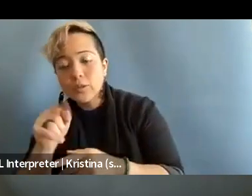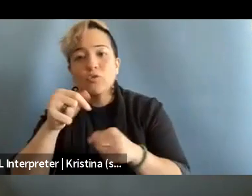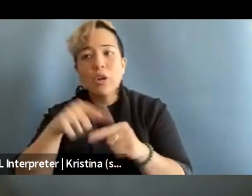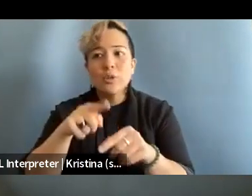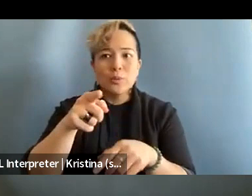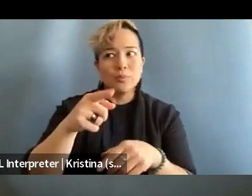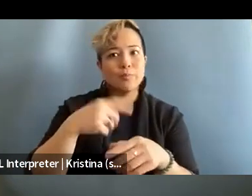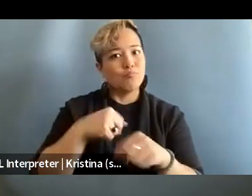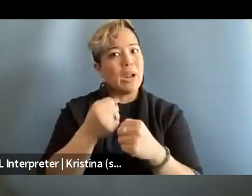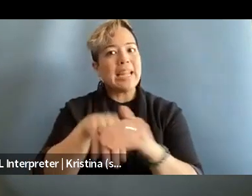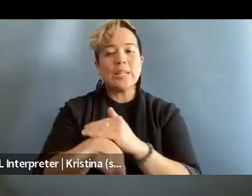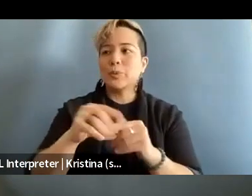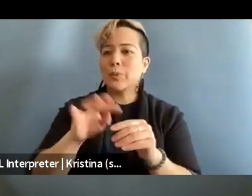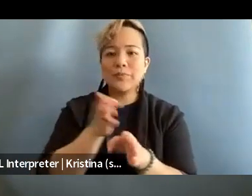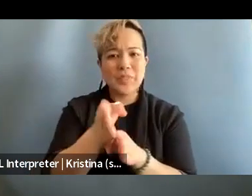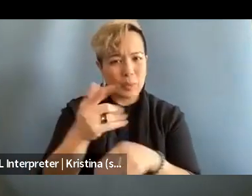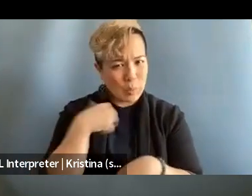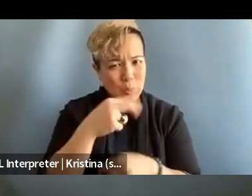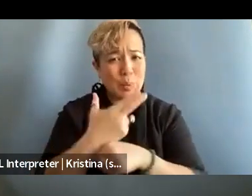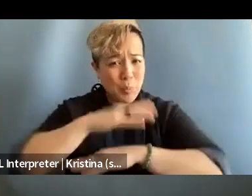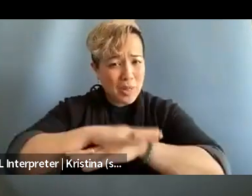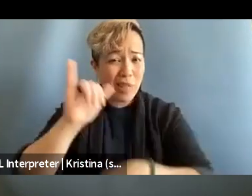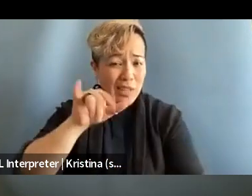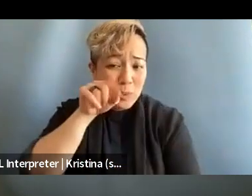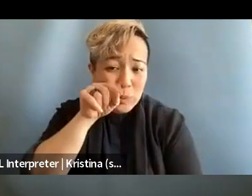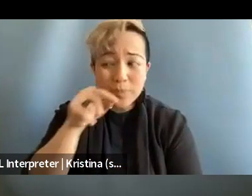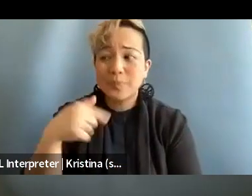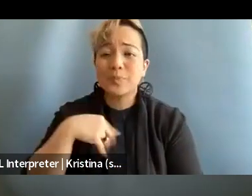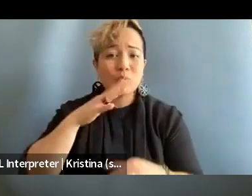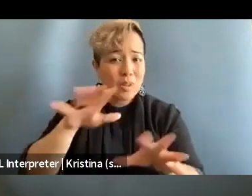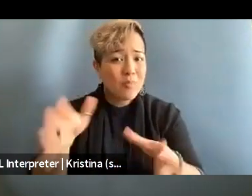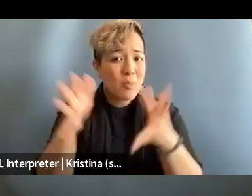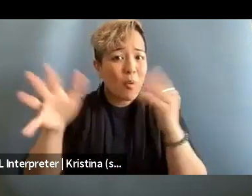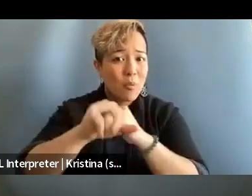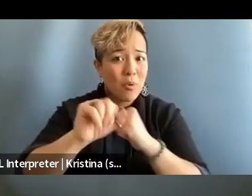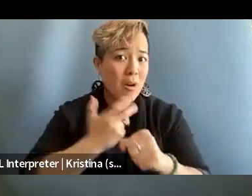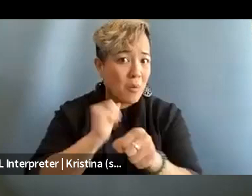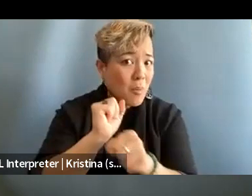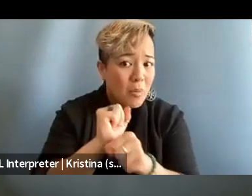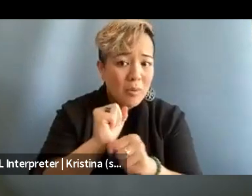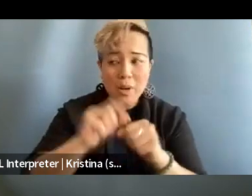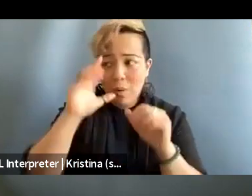like we're going to be using platforms like Twitter, we're going to be promoting our work in hopes of kind